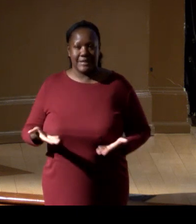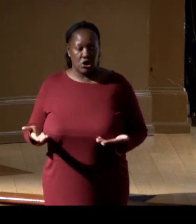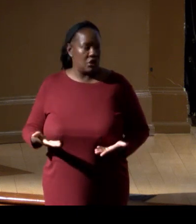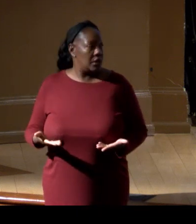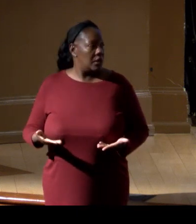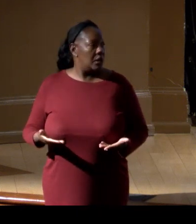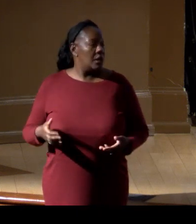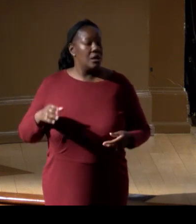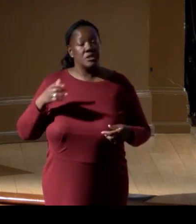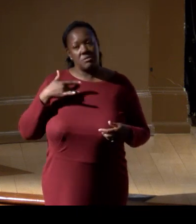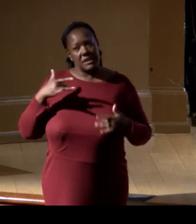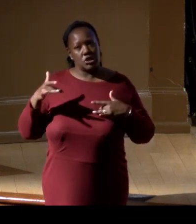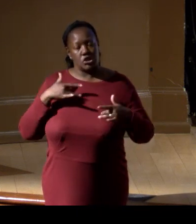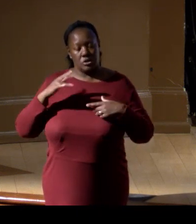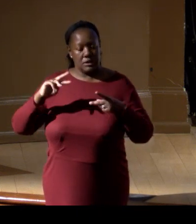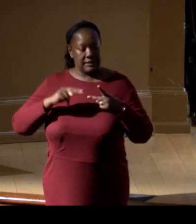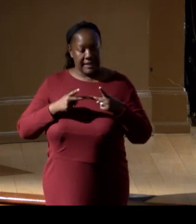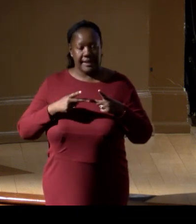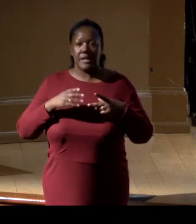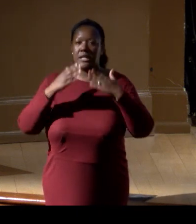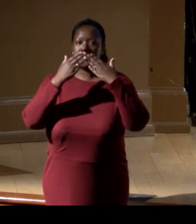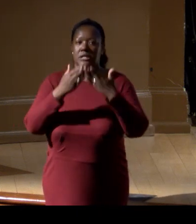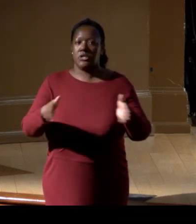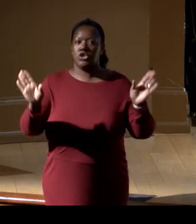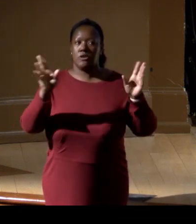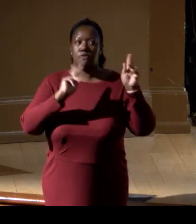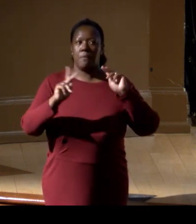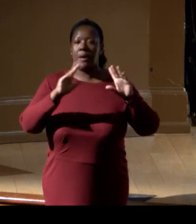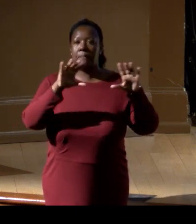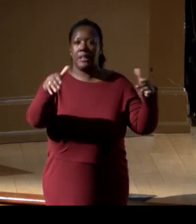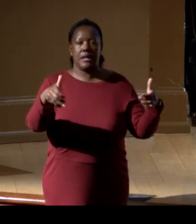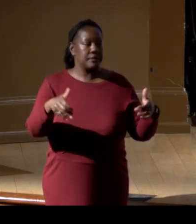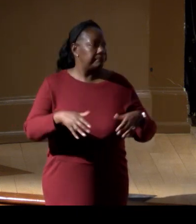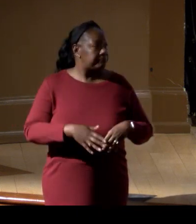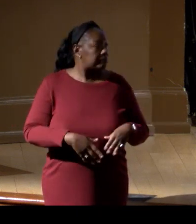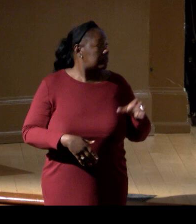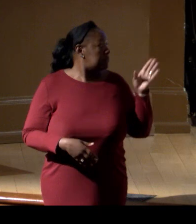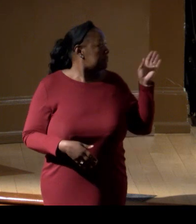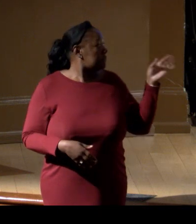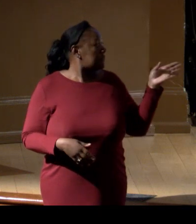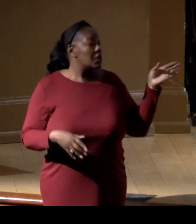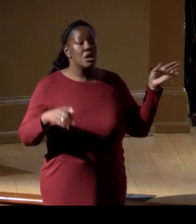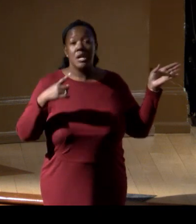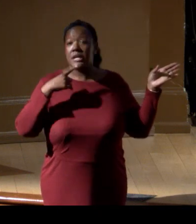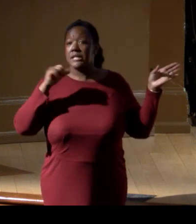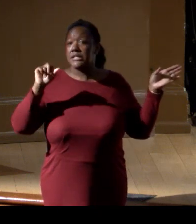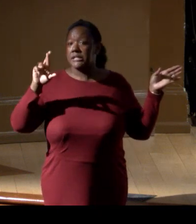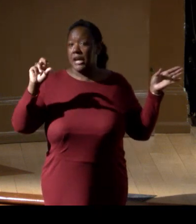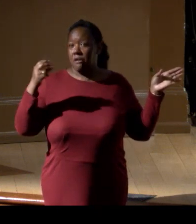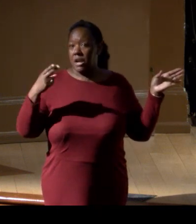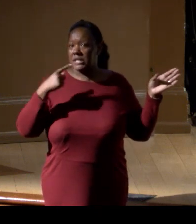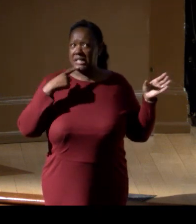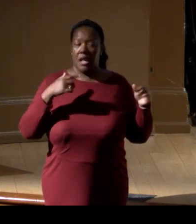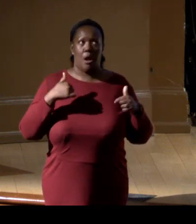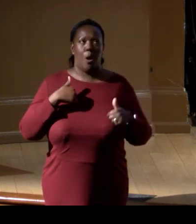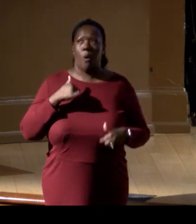The second is the general public. Sarah, you said it perfectly. This is so cool at parties to talk about the stuff we do,